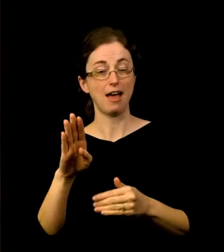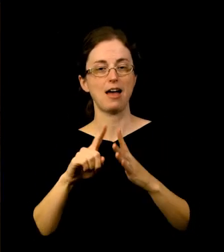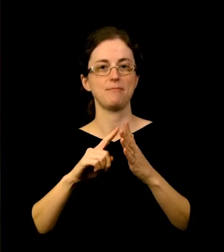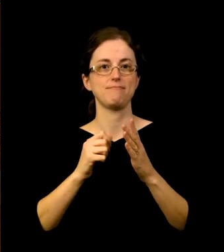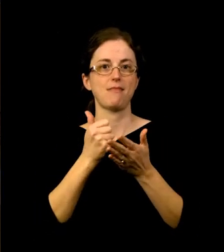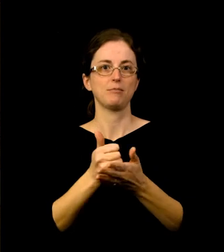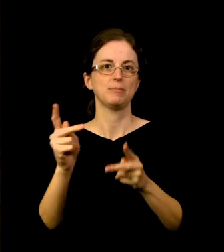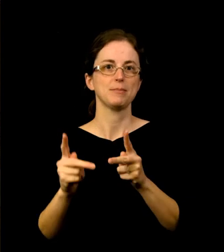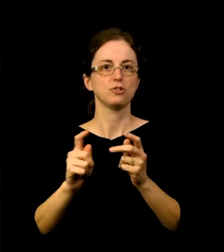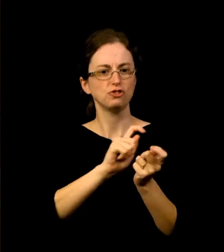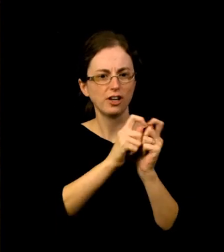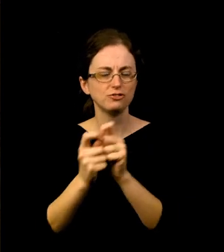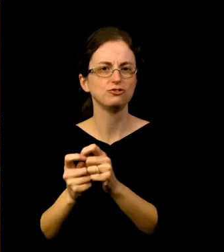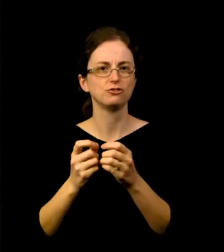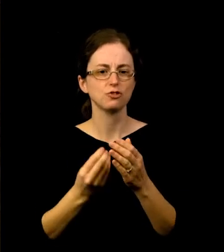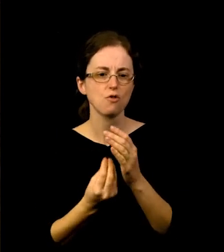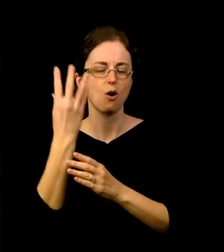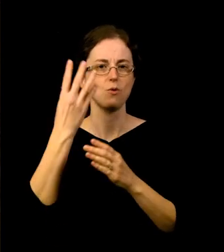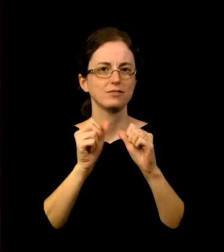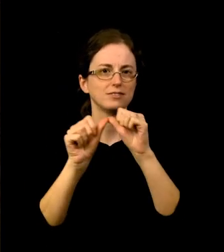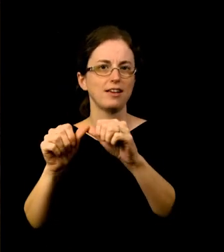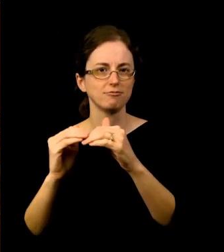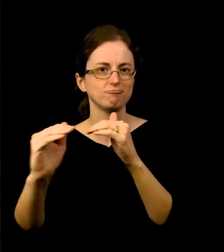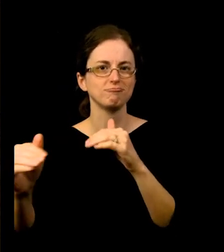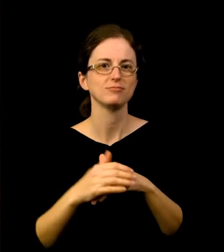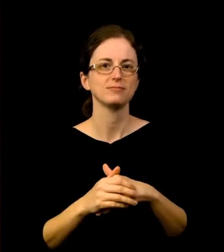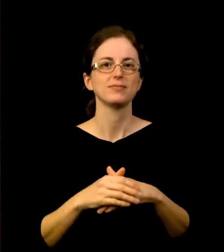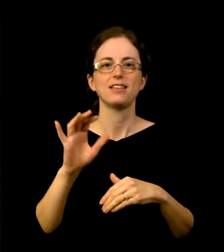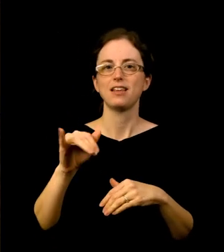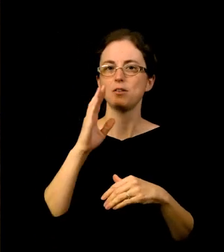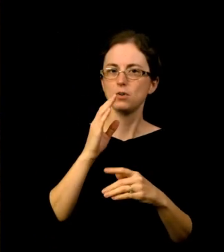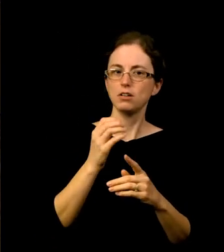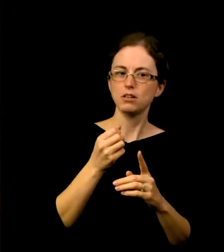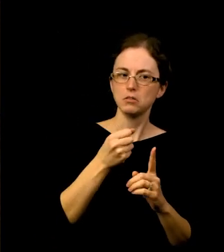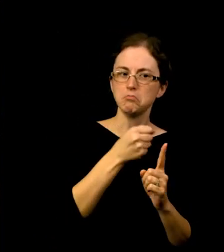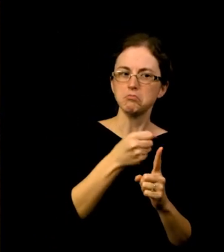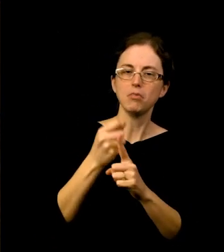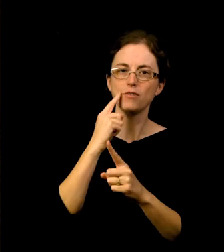acting as a catalyst for selected artists, but also for change and growth in our community and the ecosystem at large.